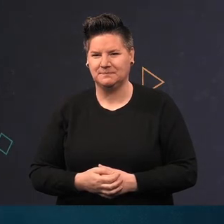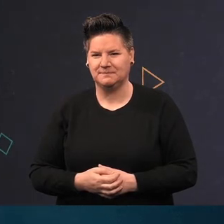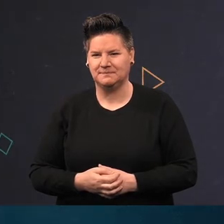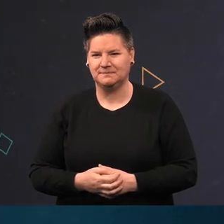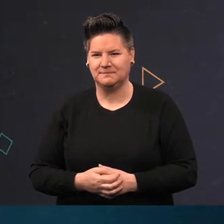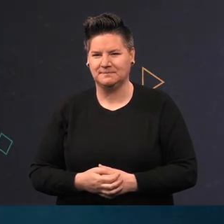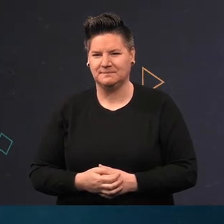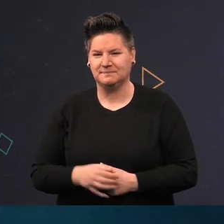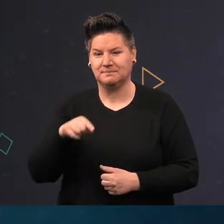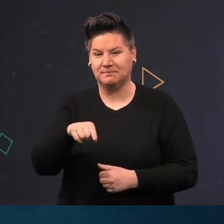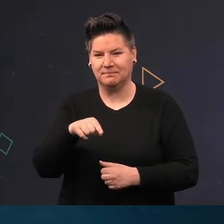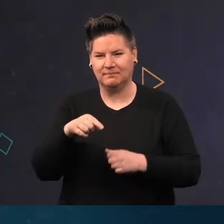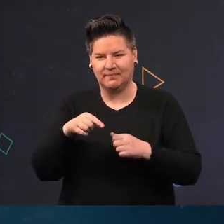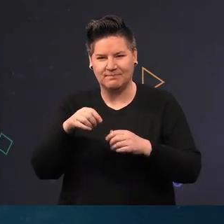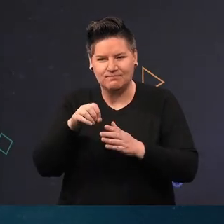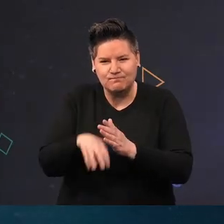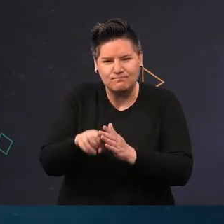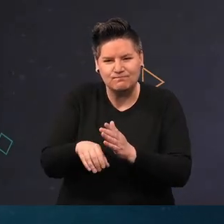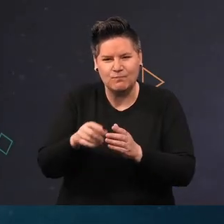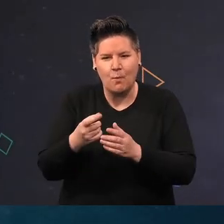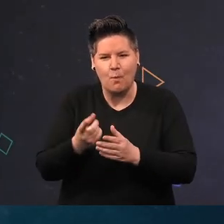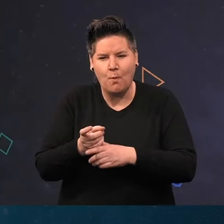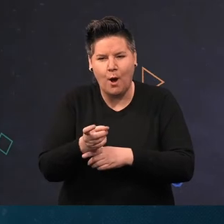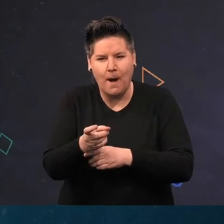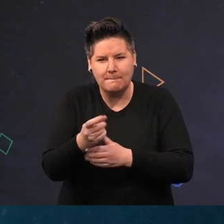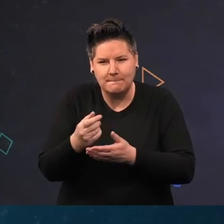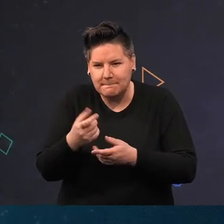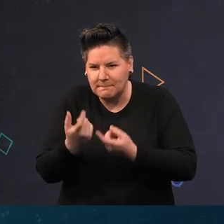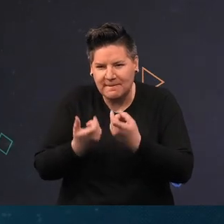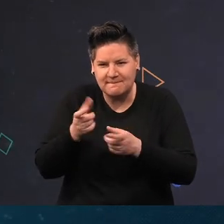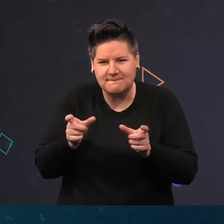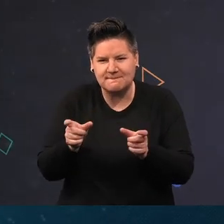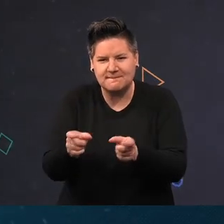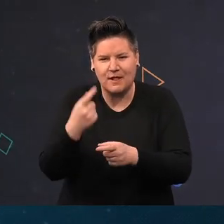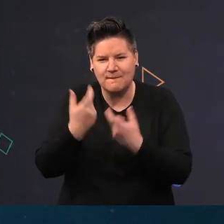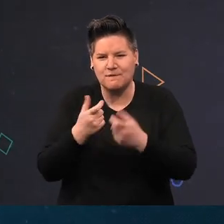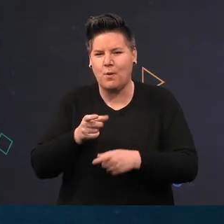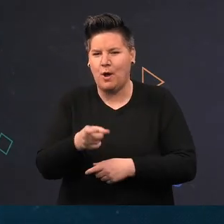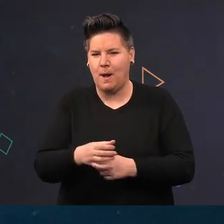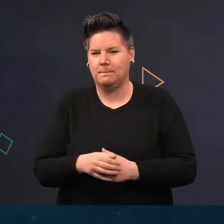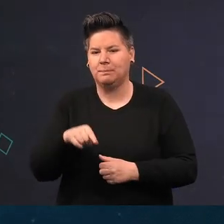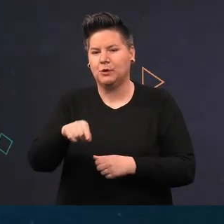Having a forage for worms or whatever it can find. Different to a shore crab, in rather